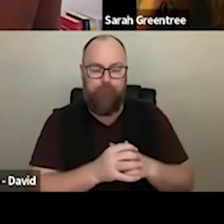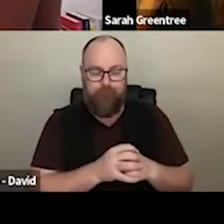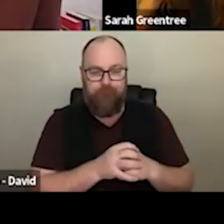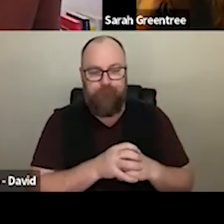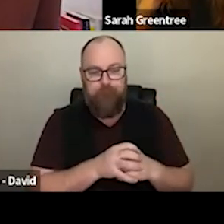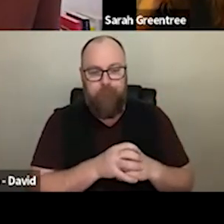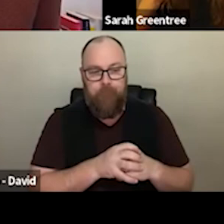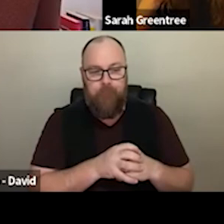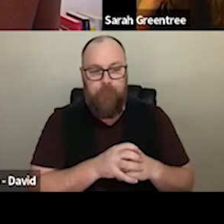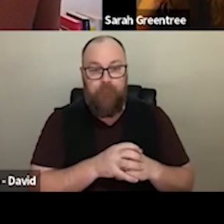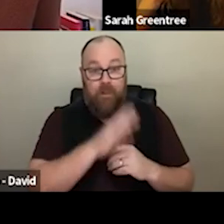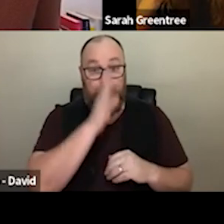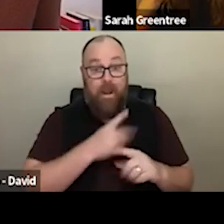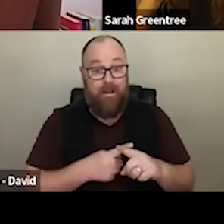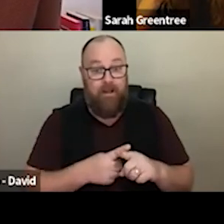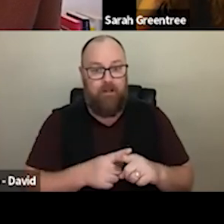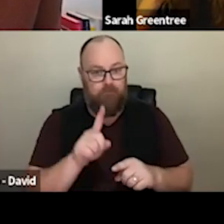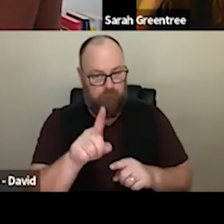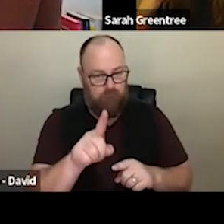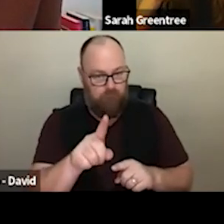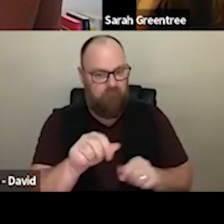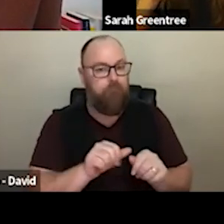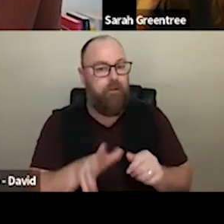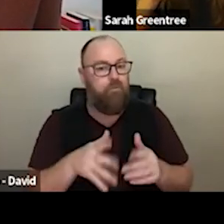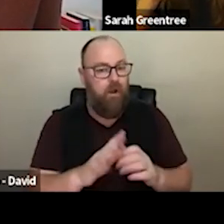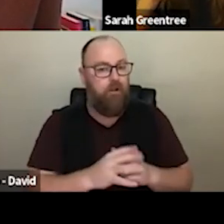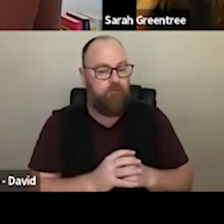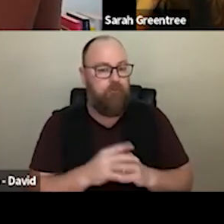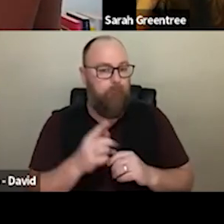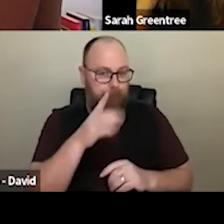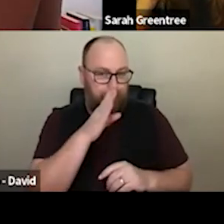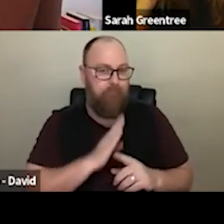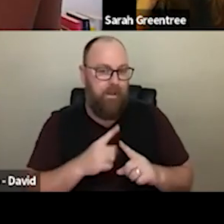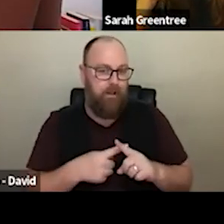English is always the best, and really keep it. You know. that plain English is always the best, and